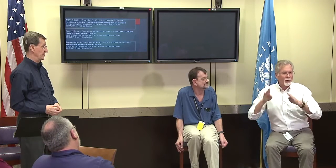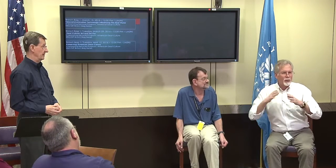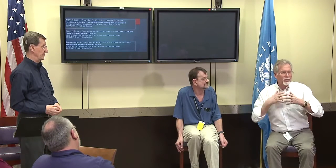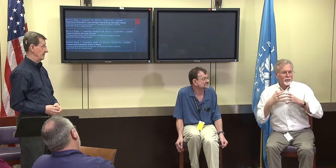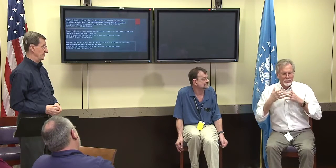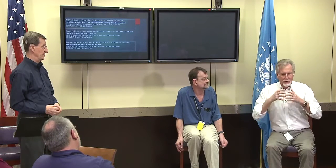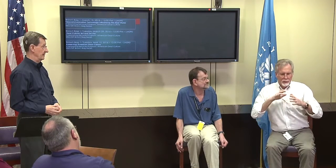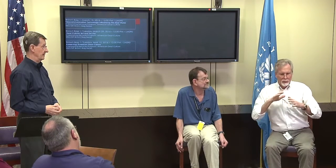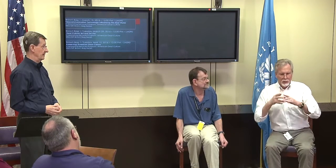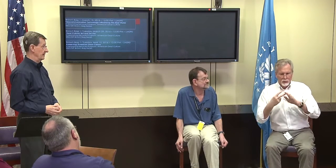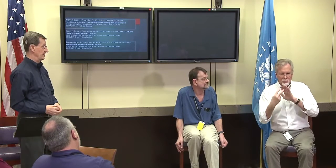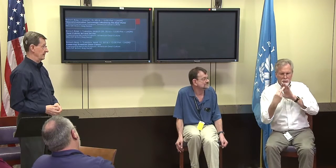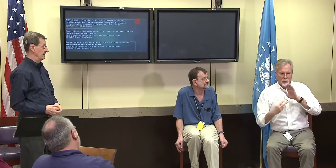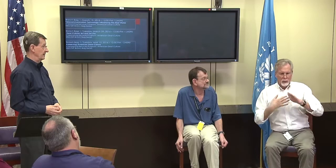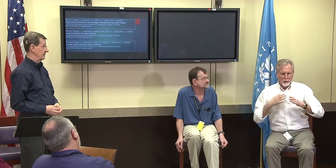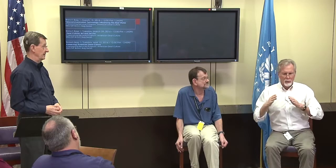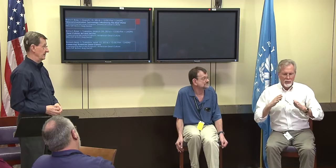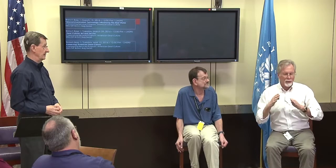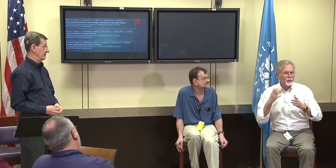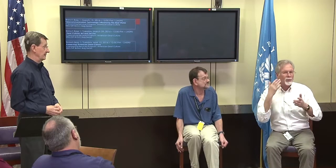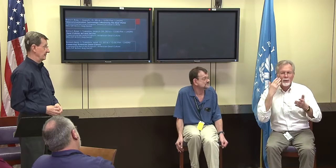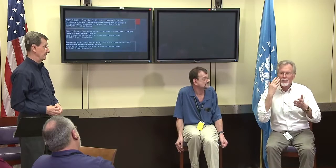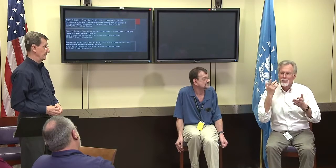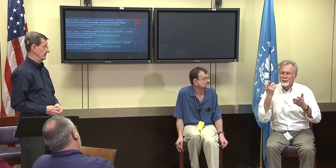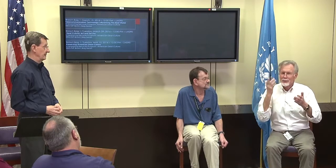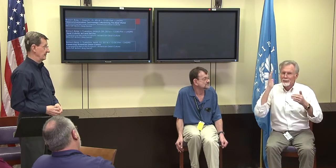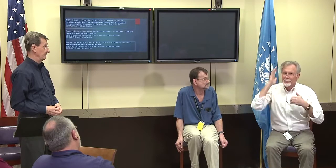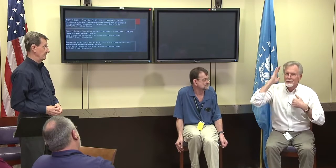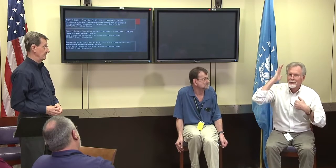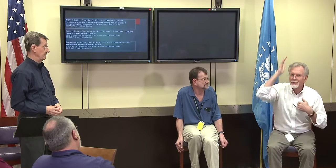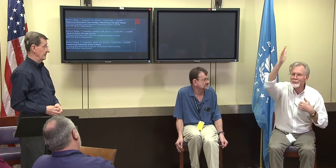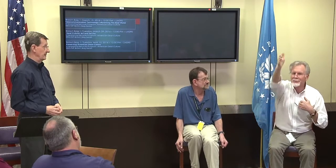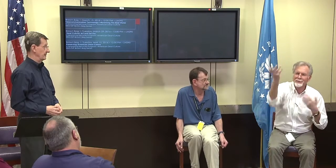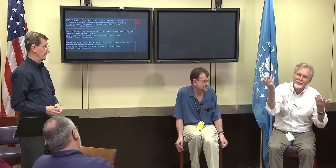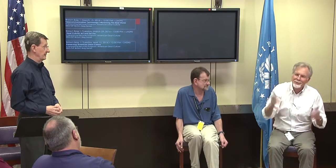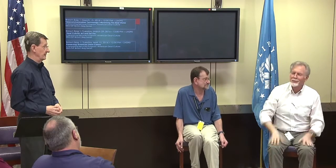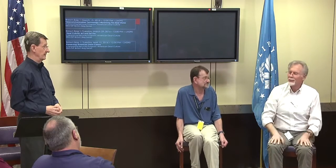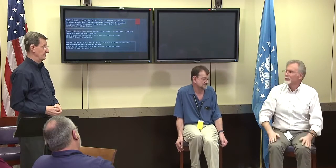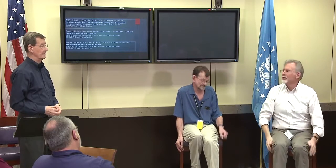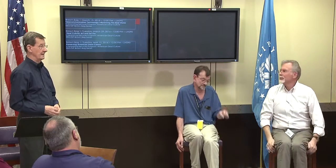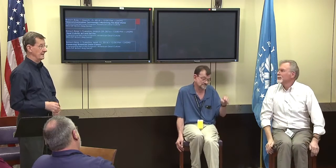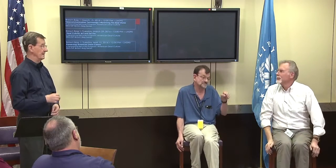which is a big part of the language. So people reading sort of reading my behaviour, reading my emotions